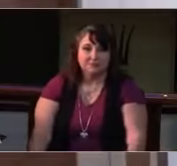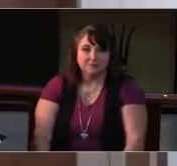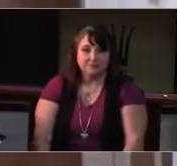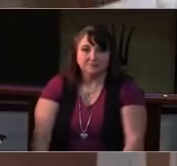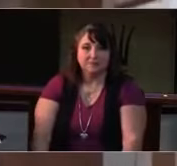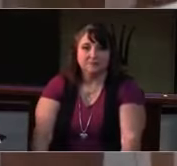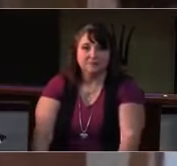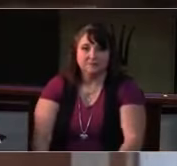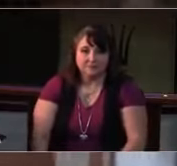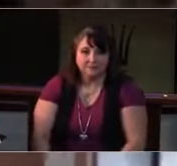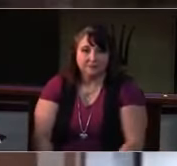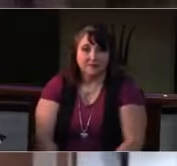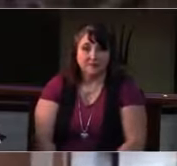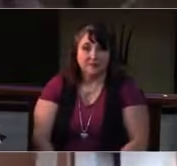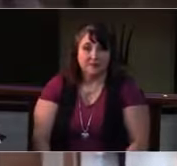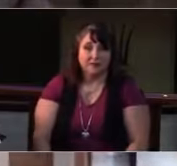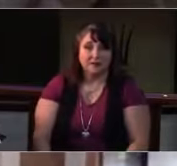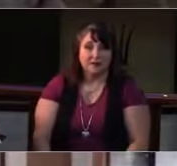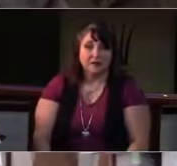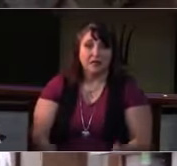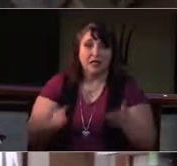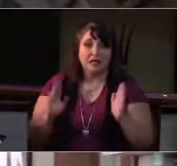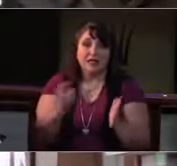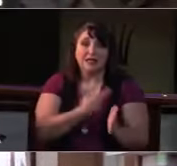if you haven't already done your online offering,